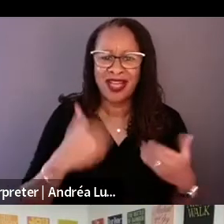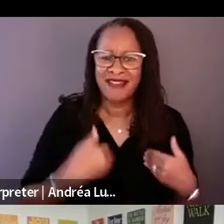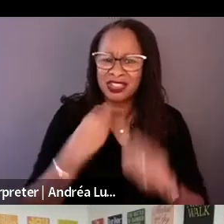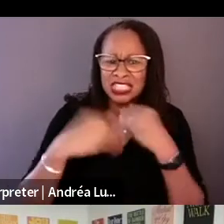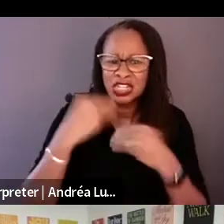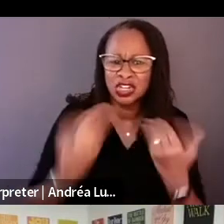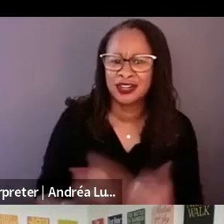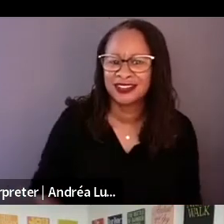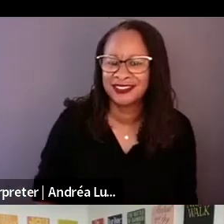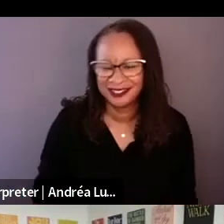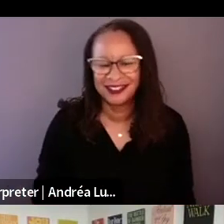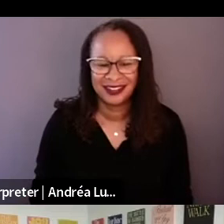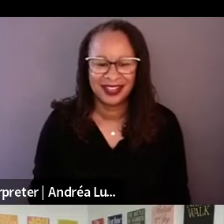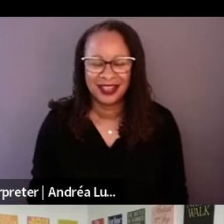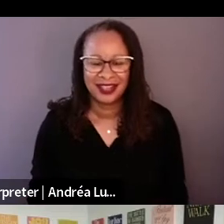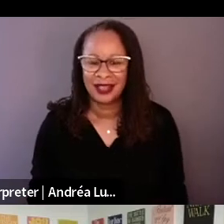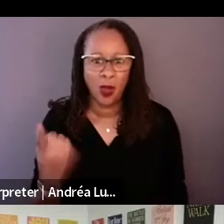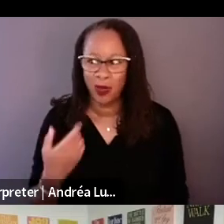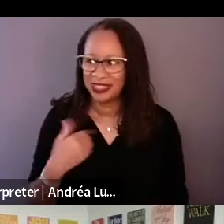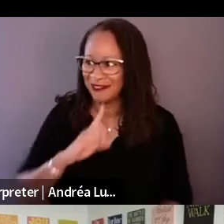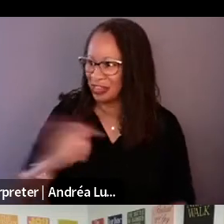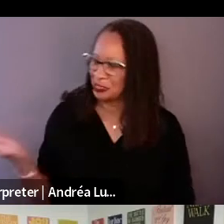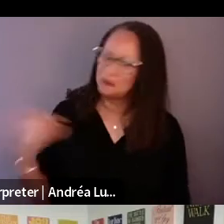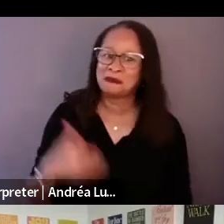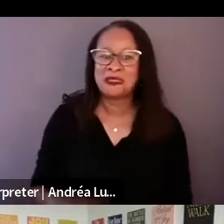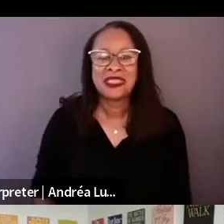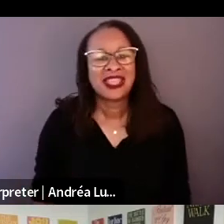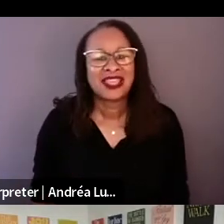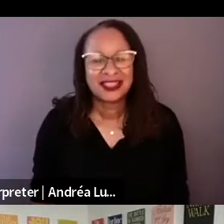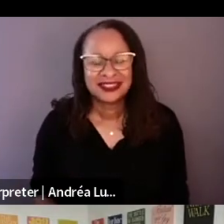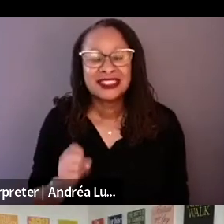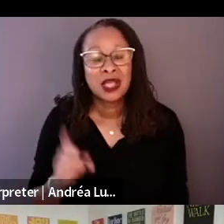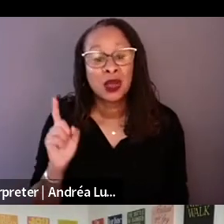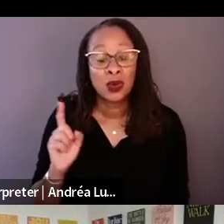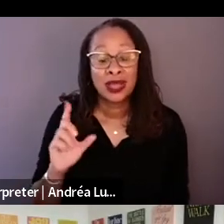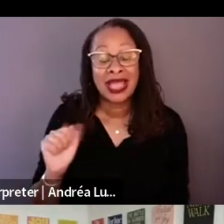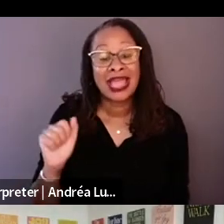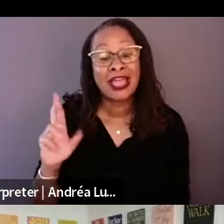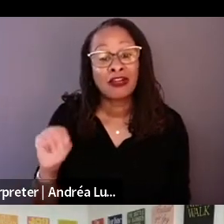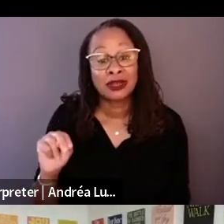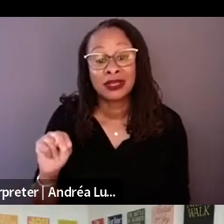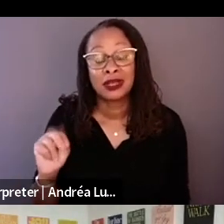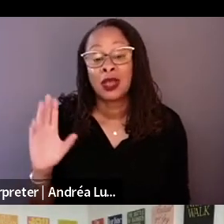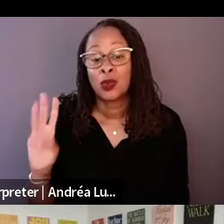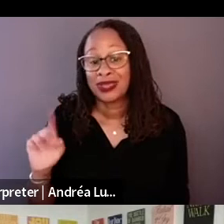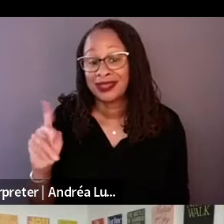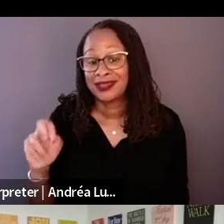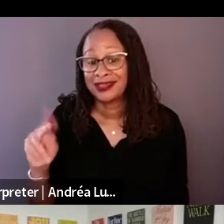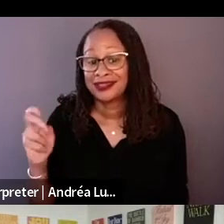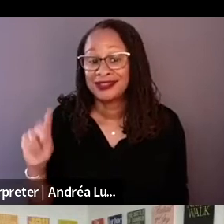answer. He was just very sharp and in terms of the editors that I have worked with, he was the